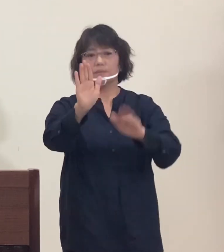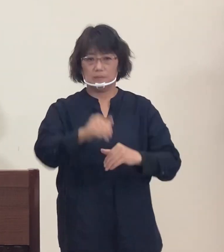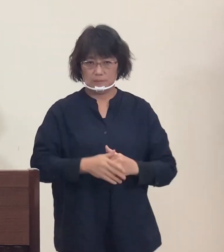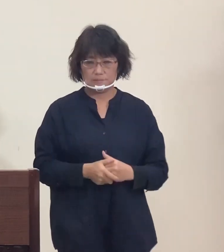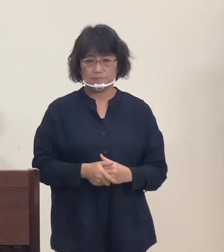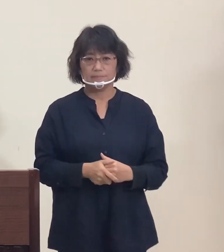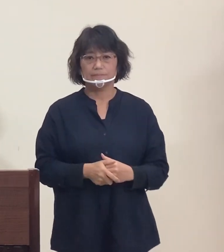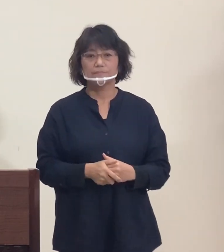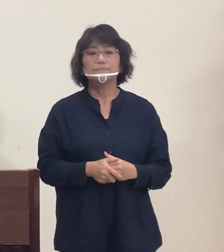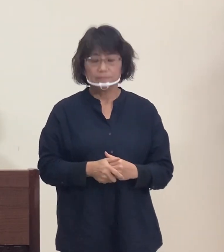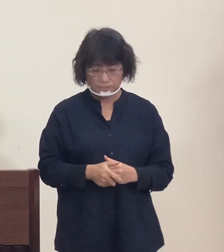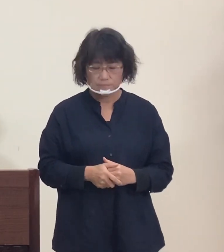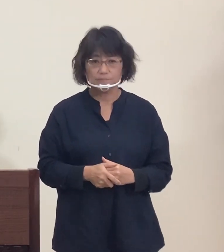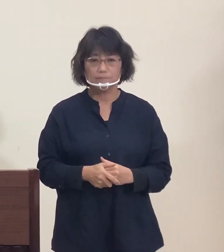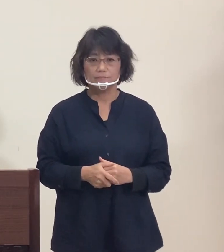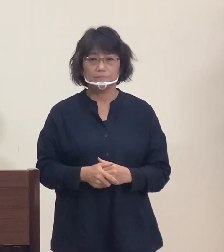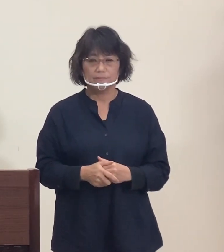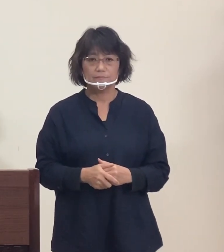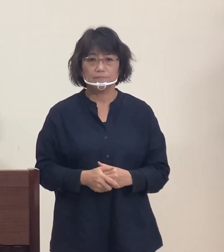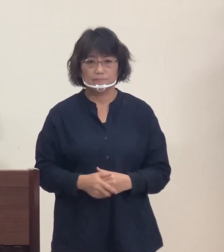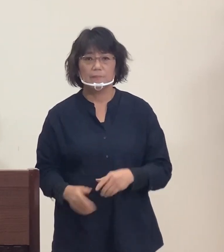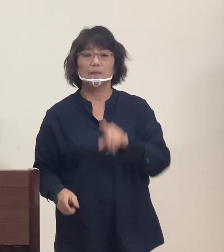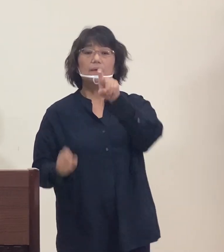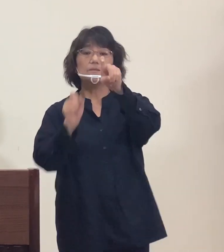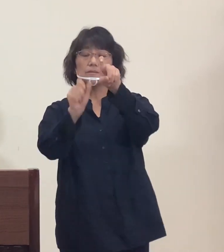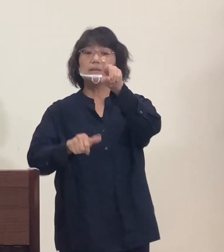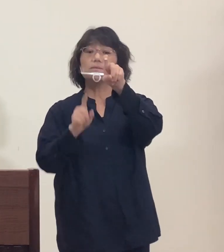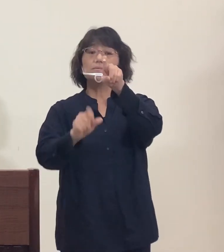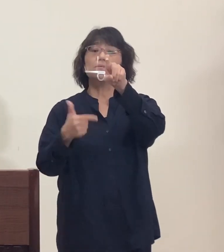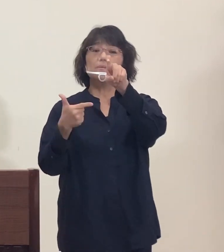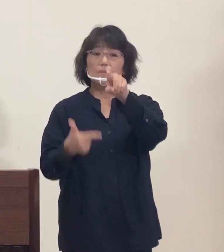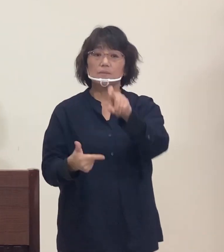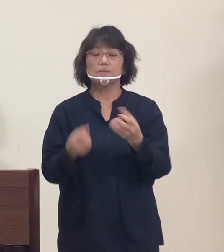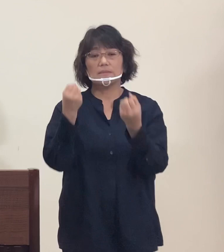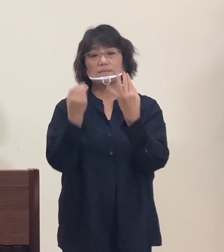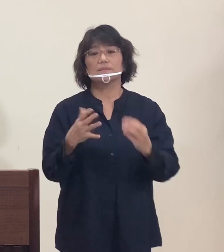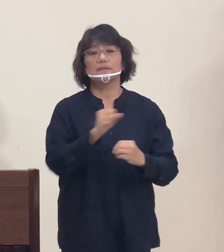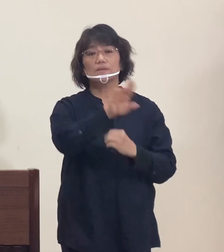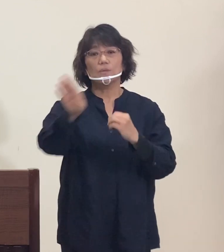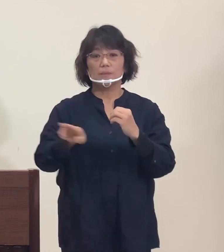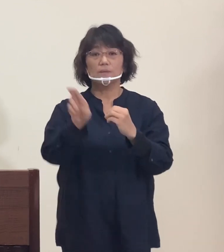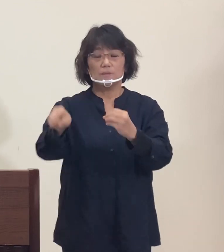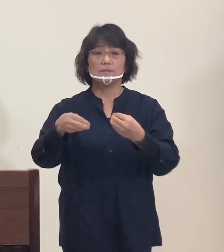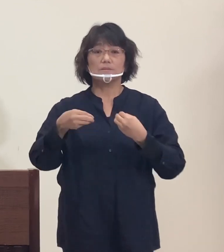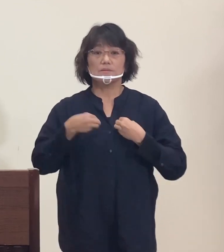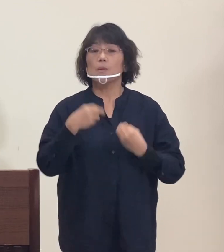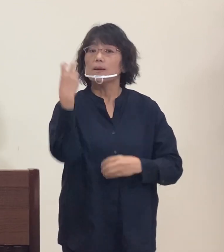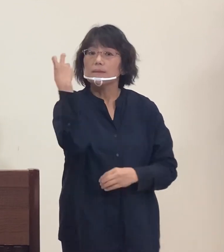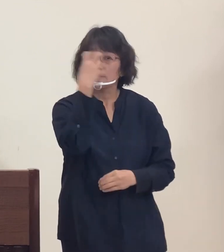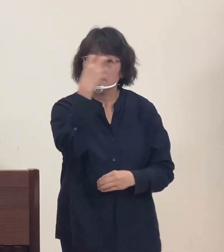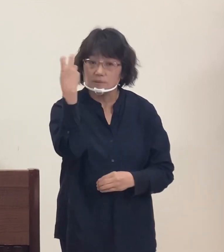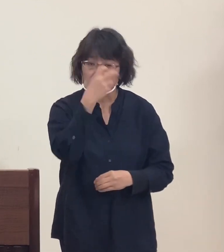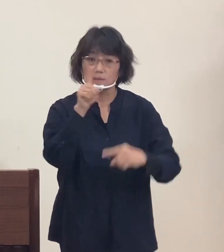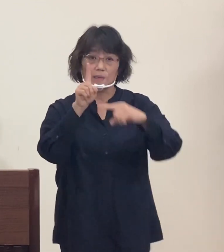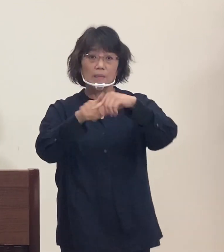In the meanwhile, on the 16th of October, 4 middle-school students from 2 schools were found positive.